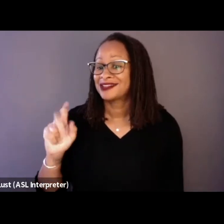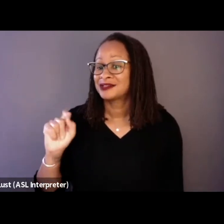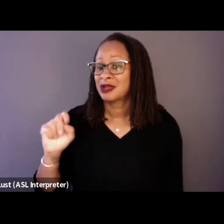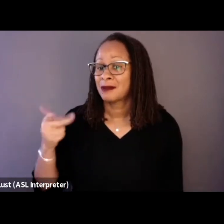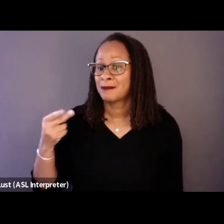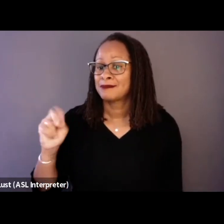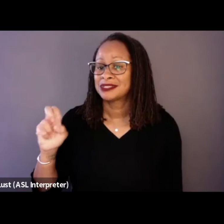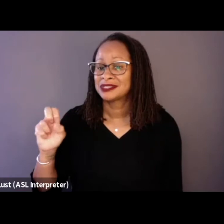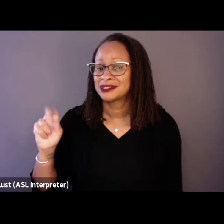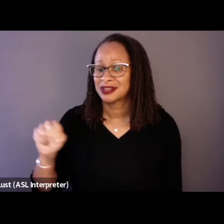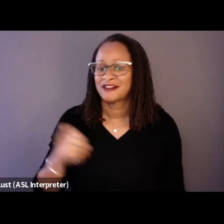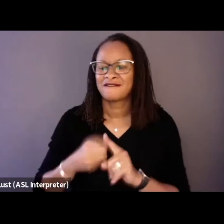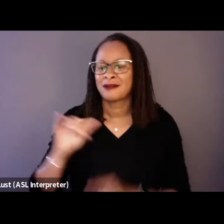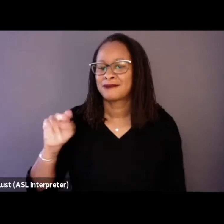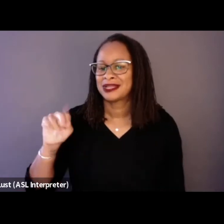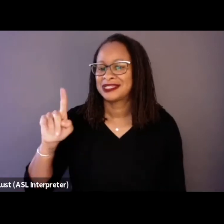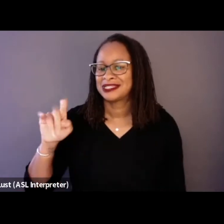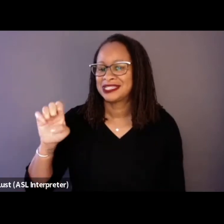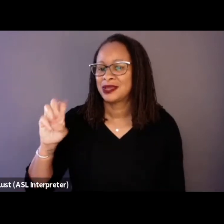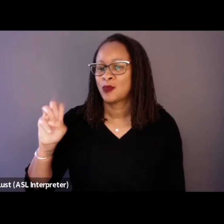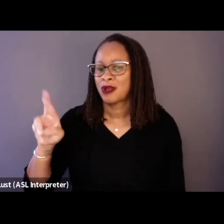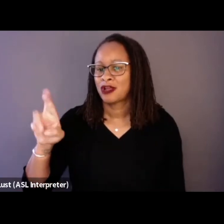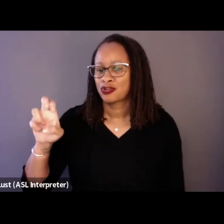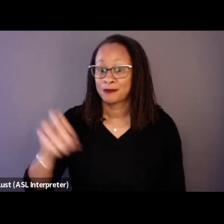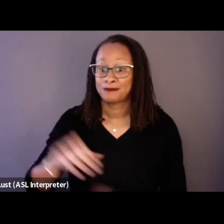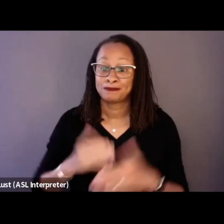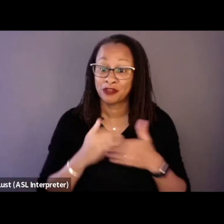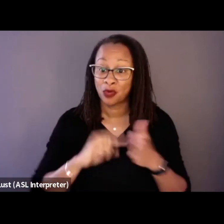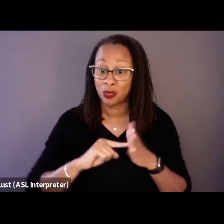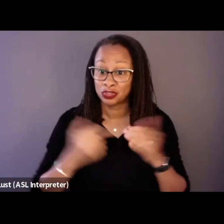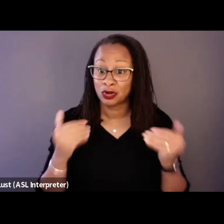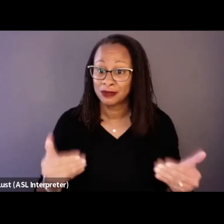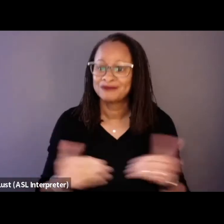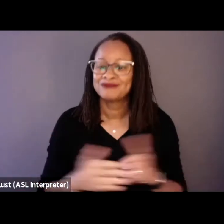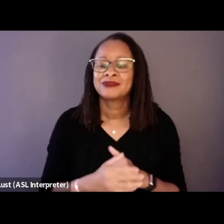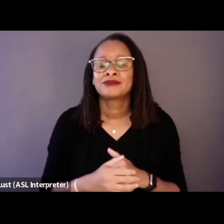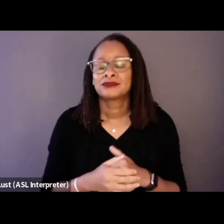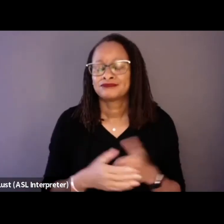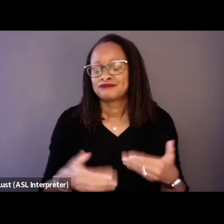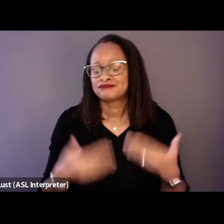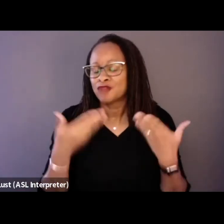Before we get started, I would like to offer a brief land acknowledgement.